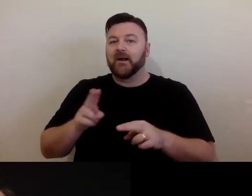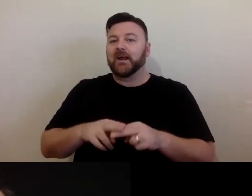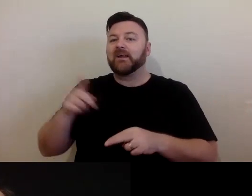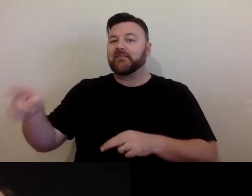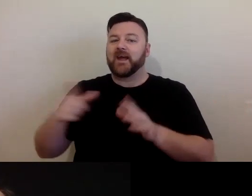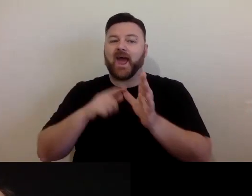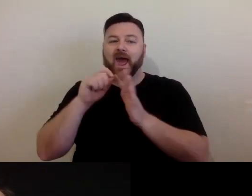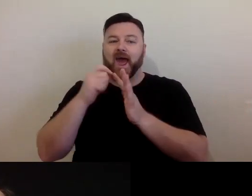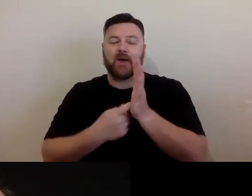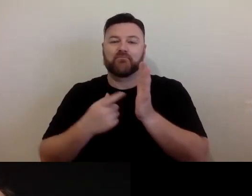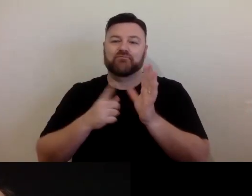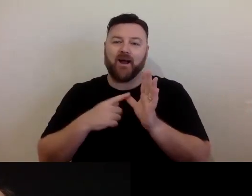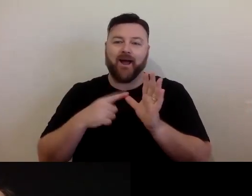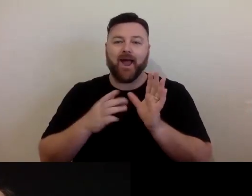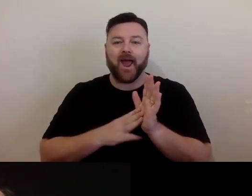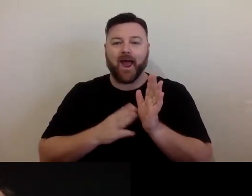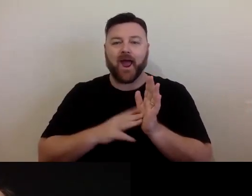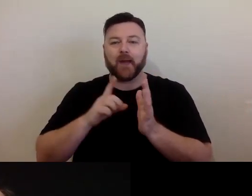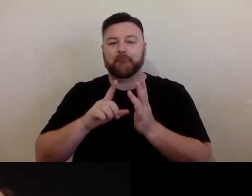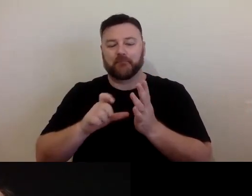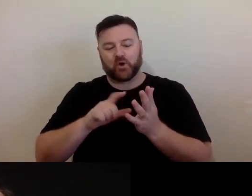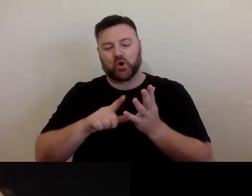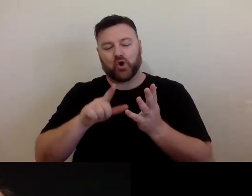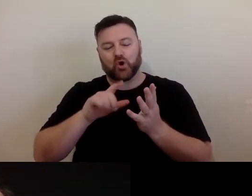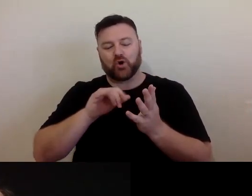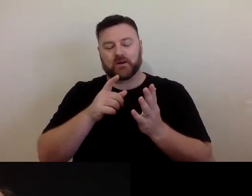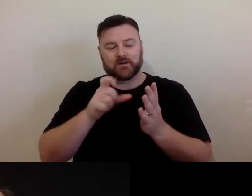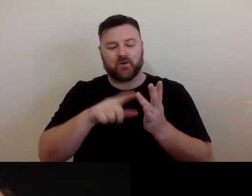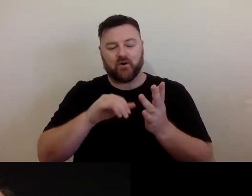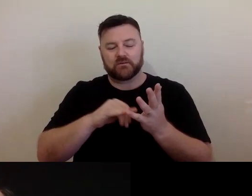Where they are not, they are likely to retain the rights